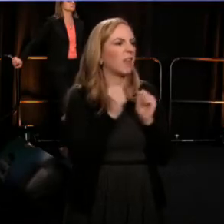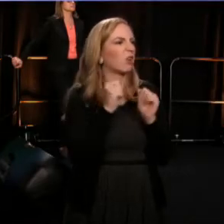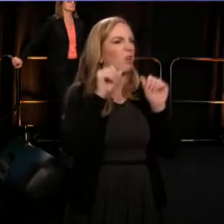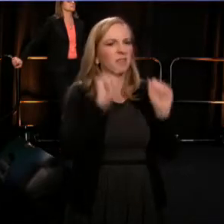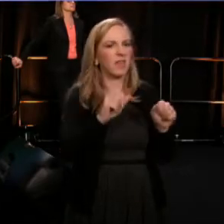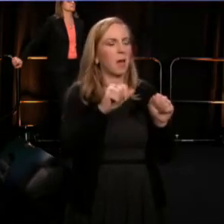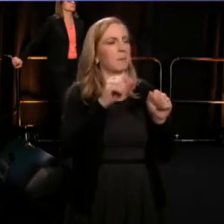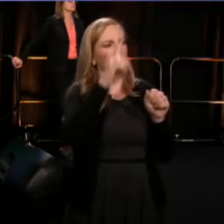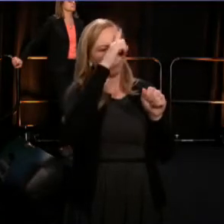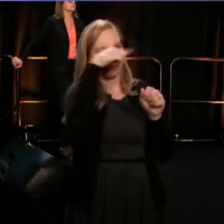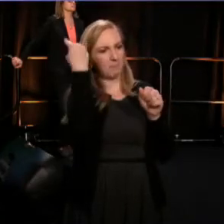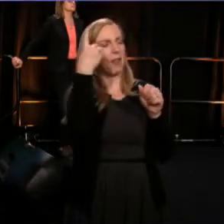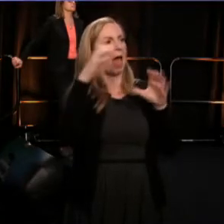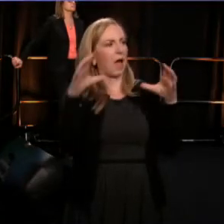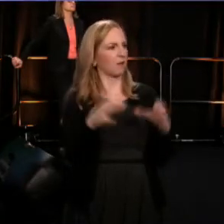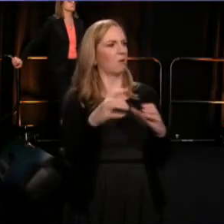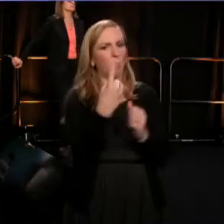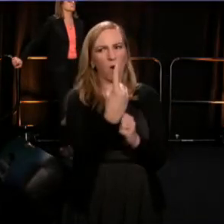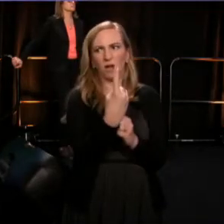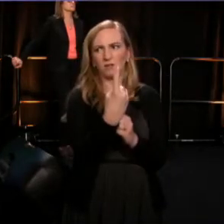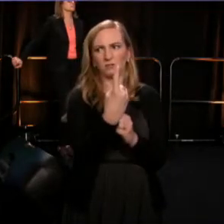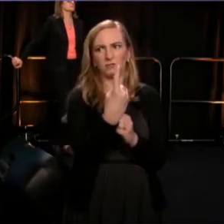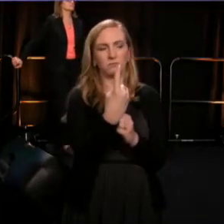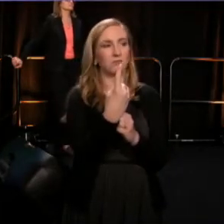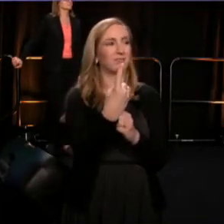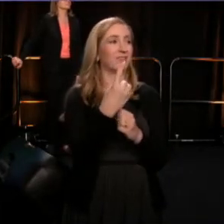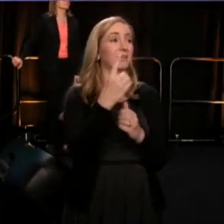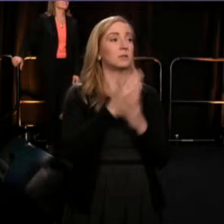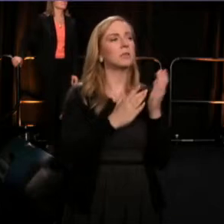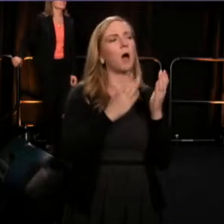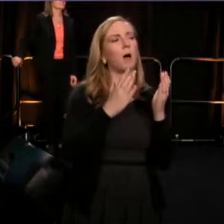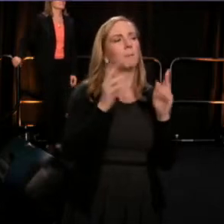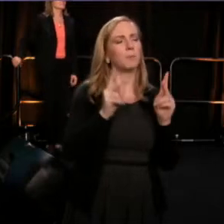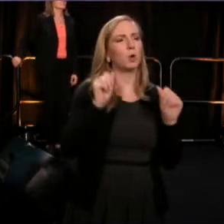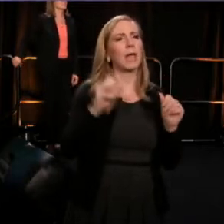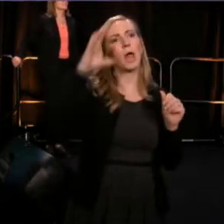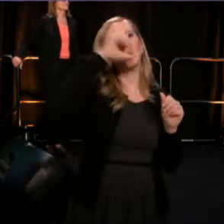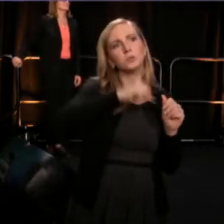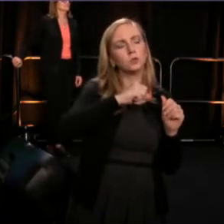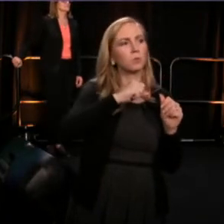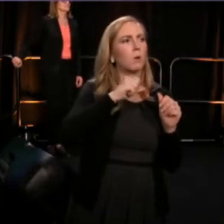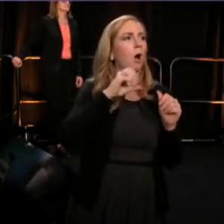From this, one could falsely assume, that there aren't a sufficient number